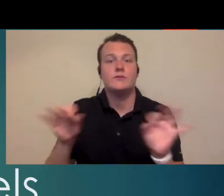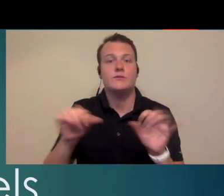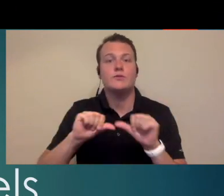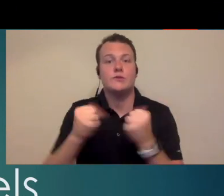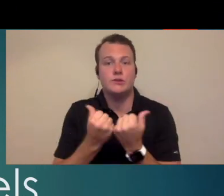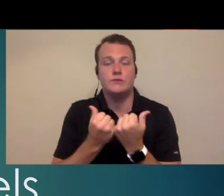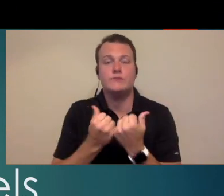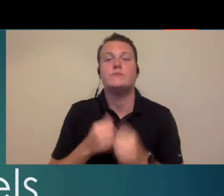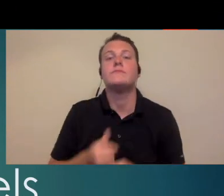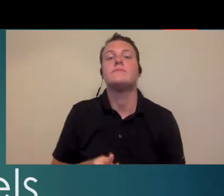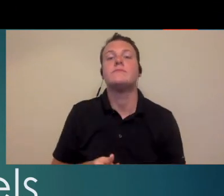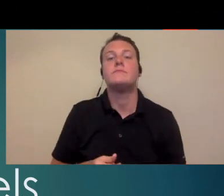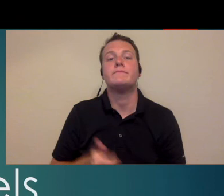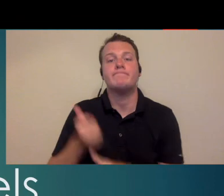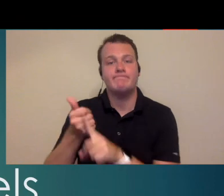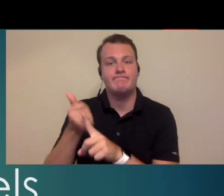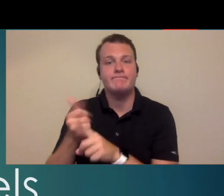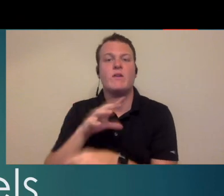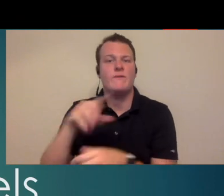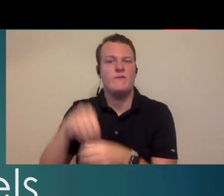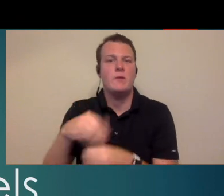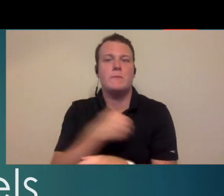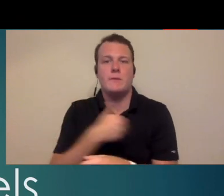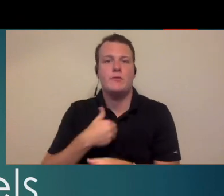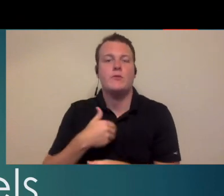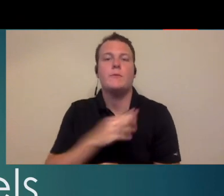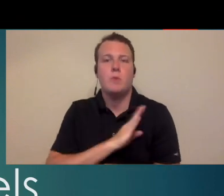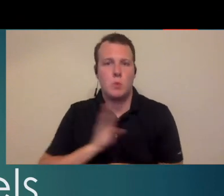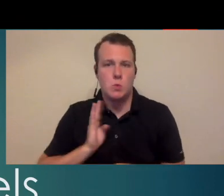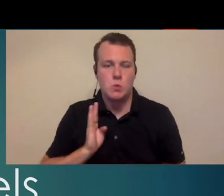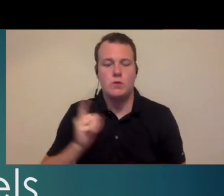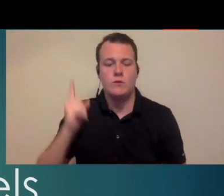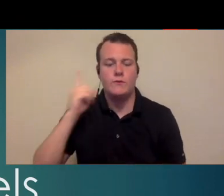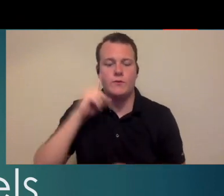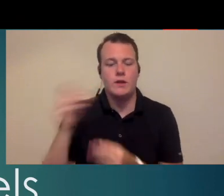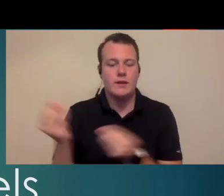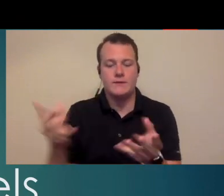Hearing Association she currently serves on the board of the legislative liaison